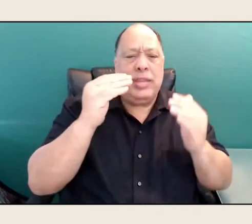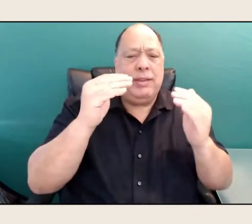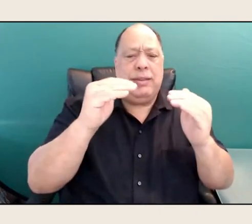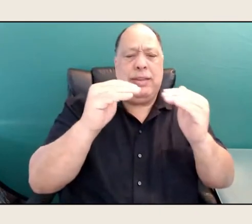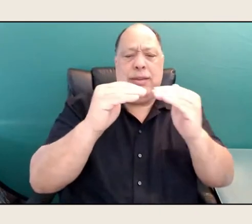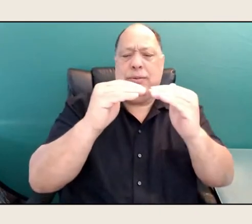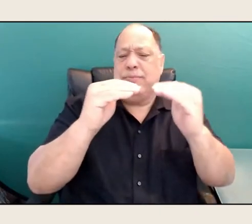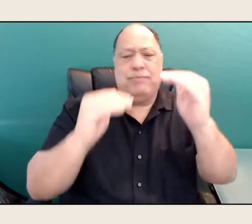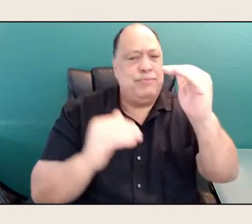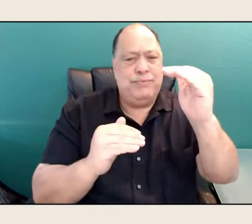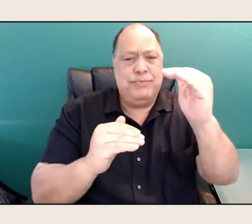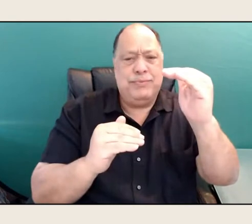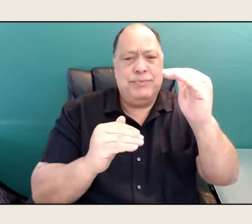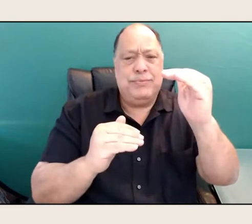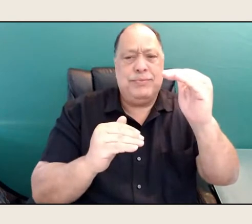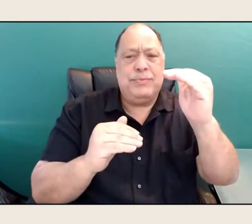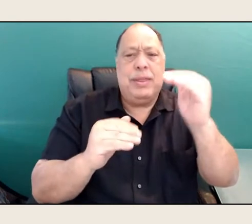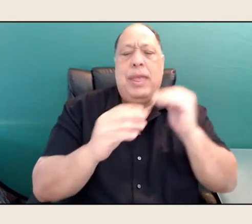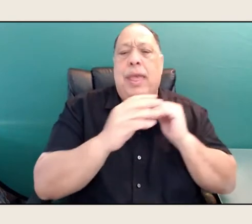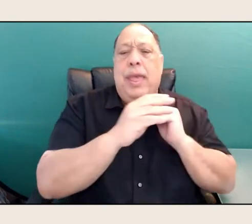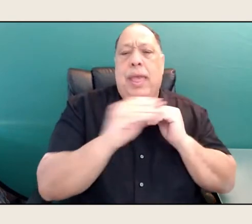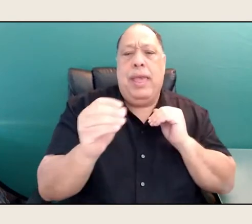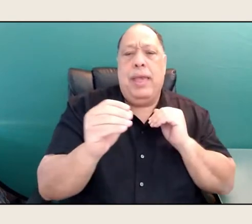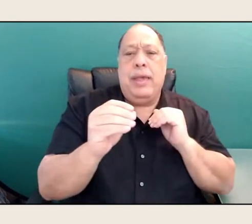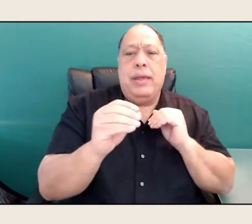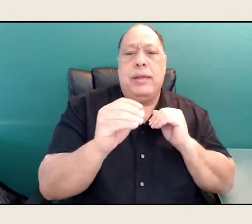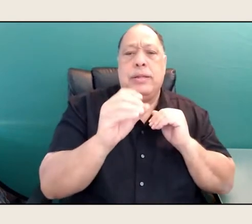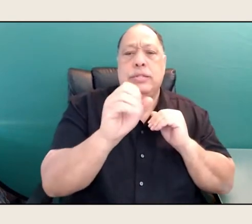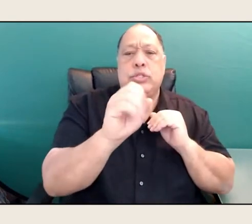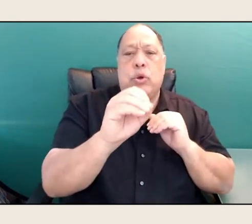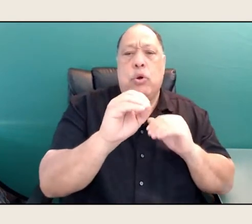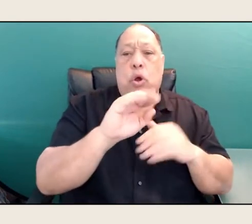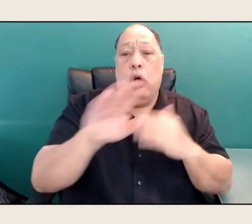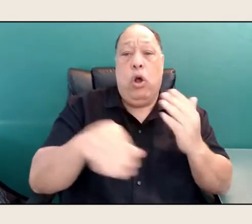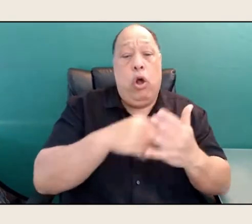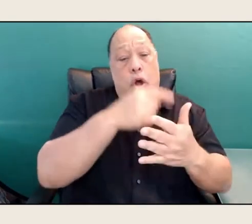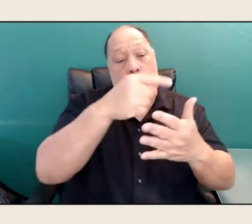And so all of that was, and then multiculturalism.